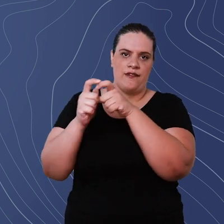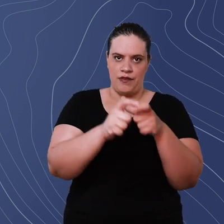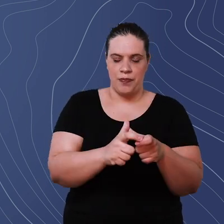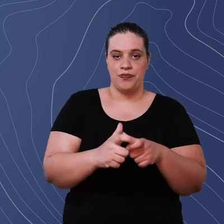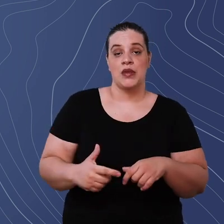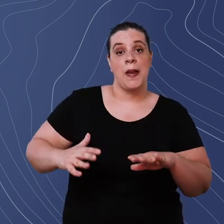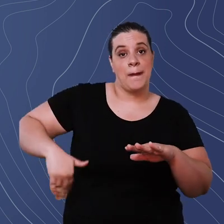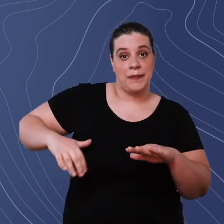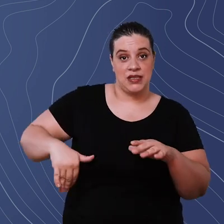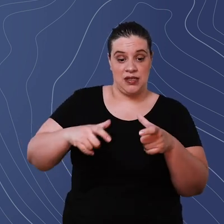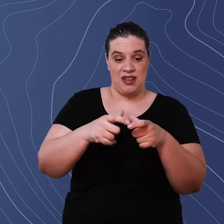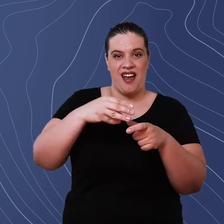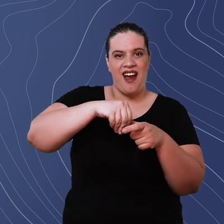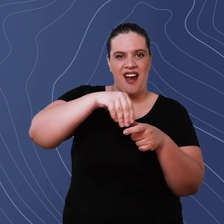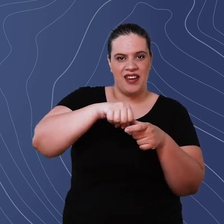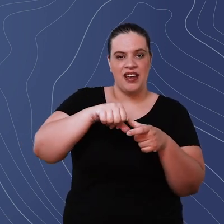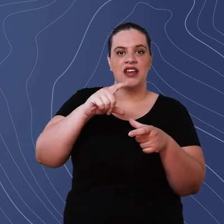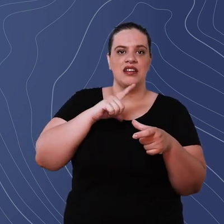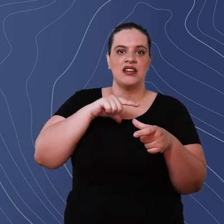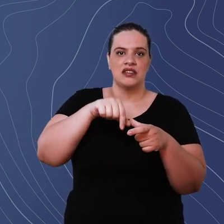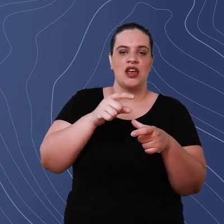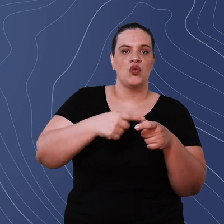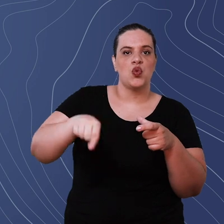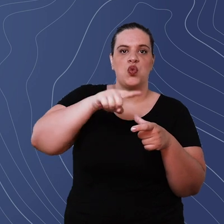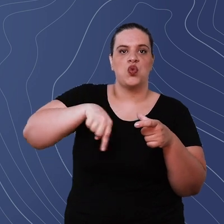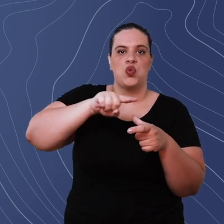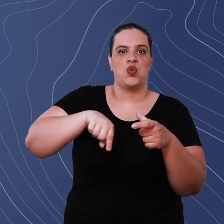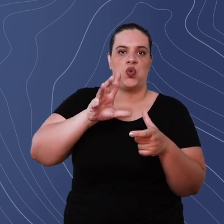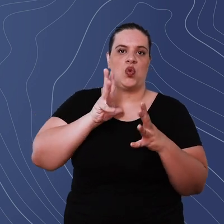pool filters with sand often have available backwashing elements already